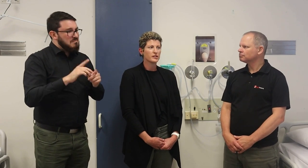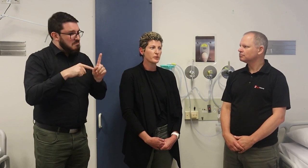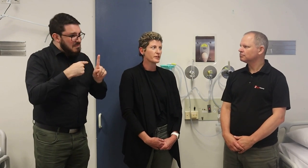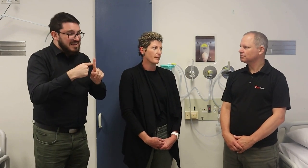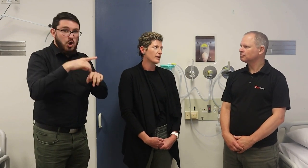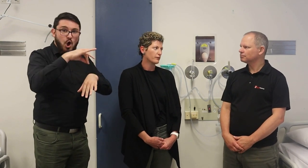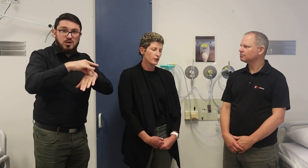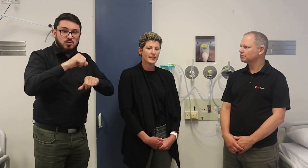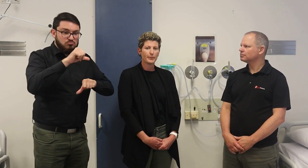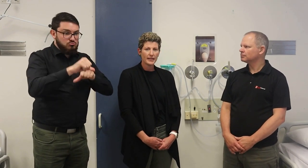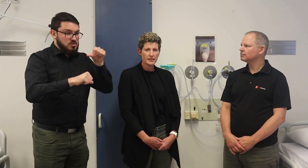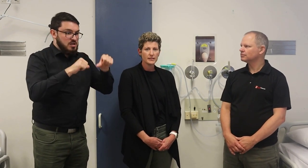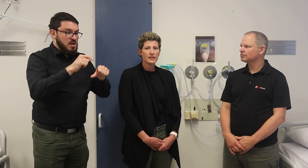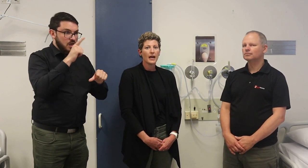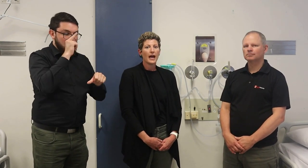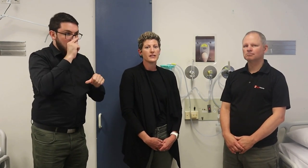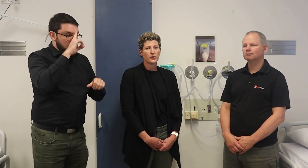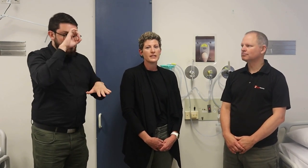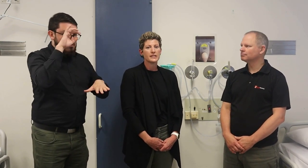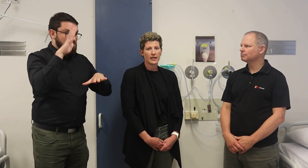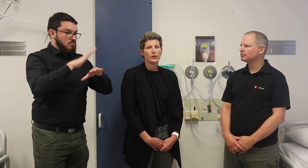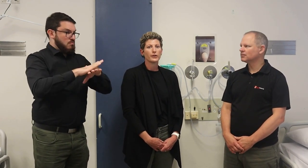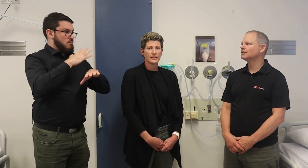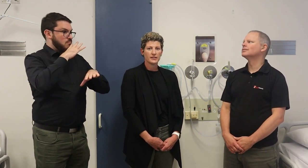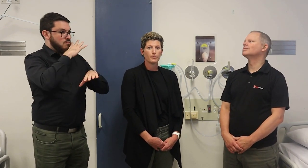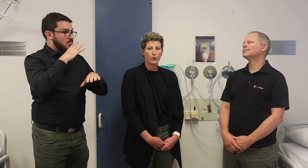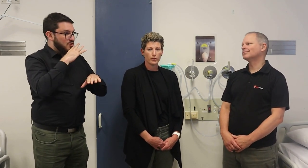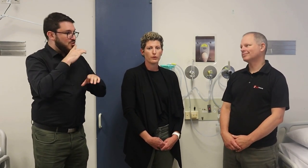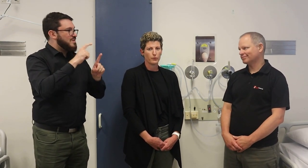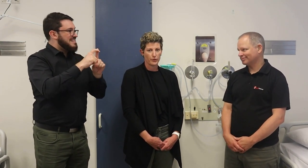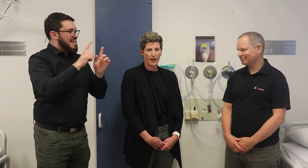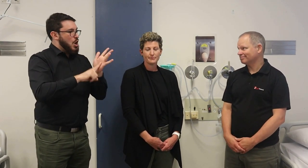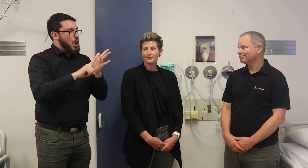Hospitals can be confusing places. And so the DLO can support you through that.